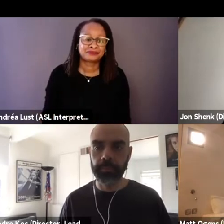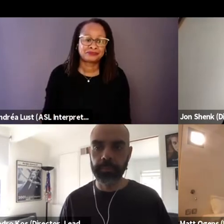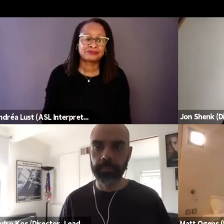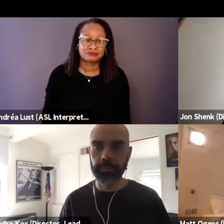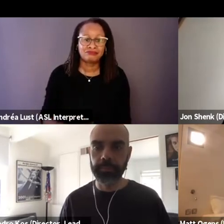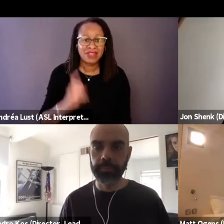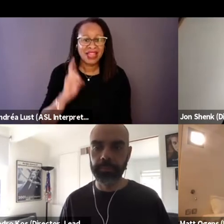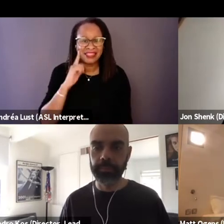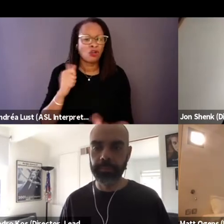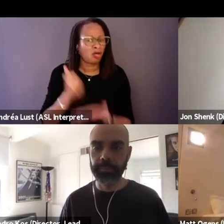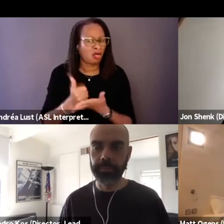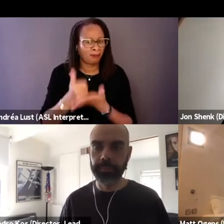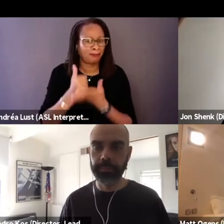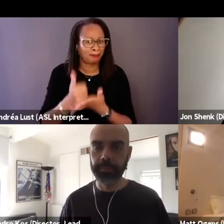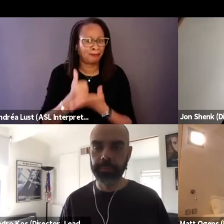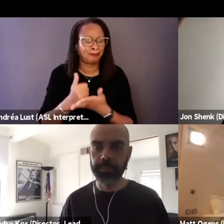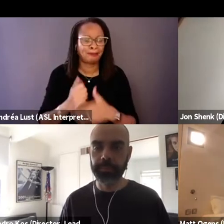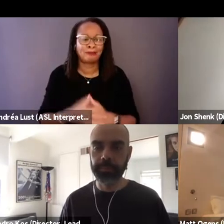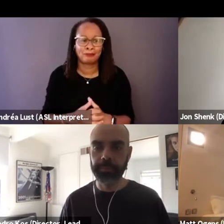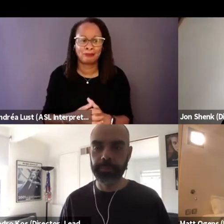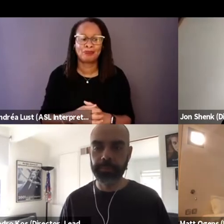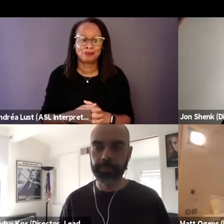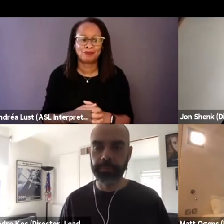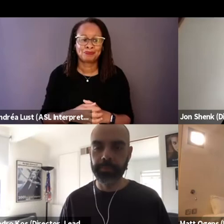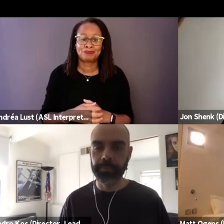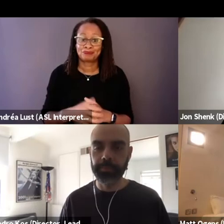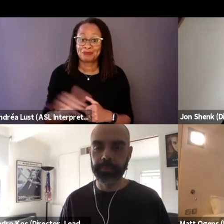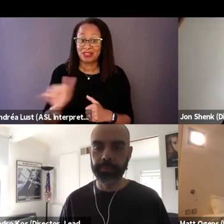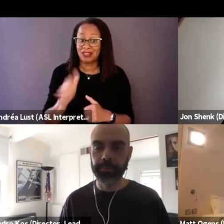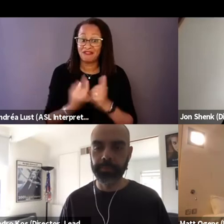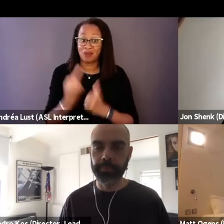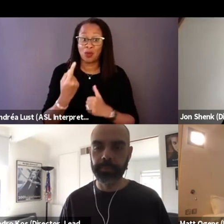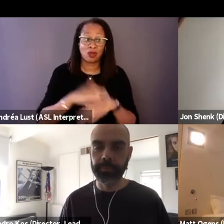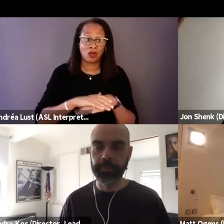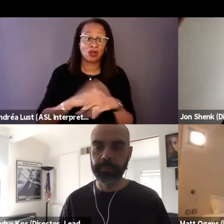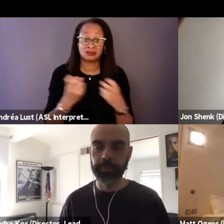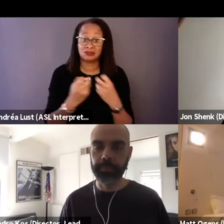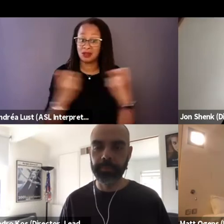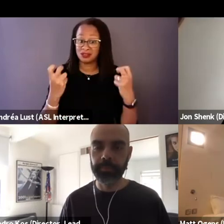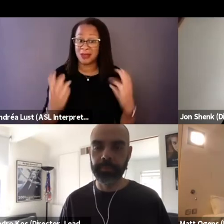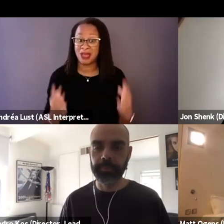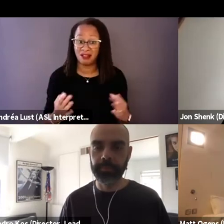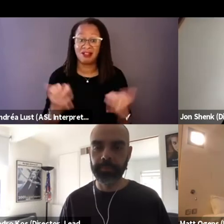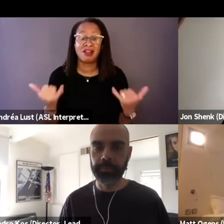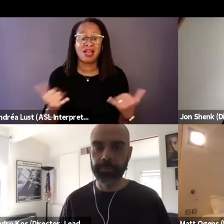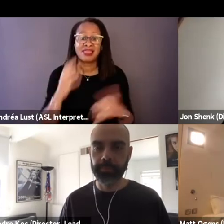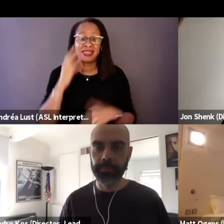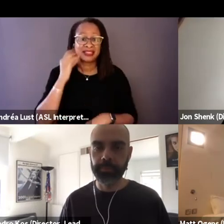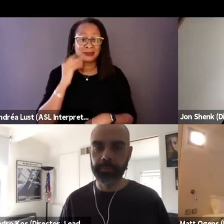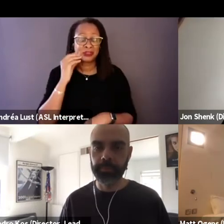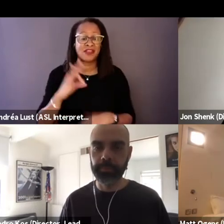And just like everyone on this zoom, just the experience of making other films